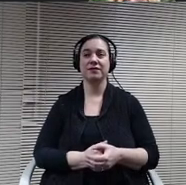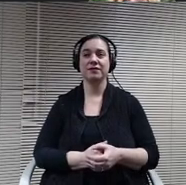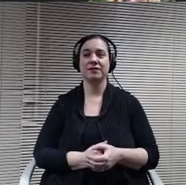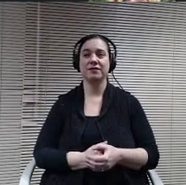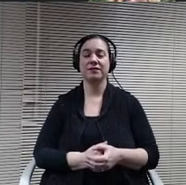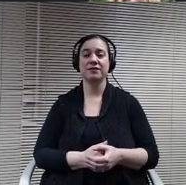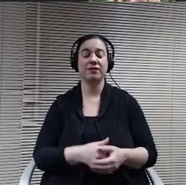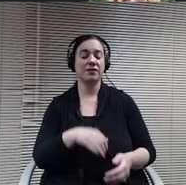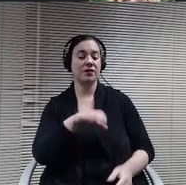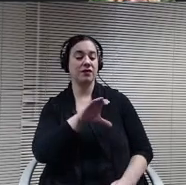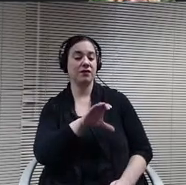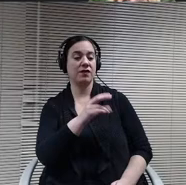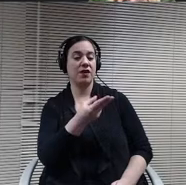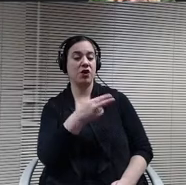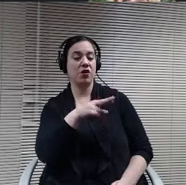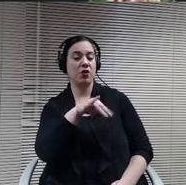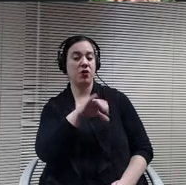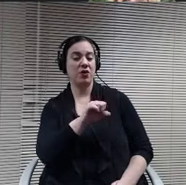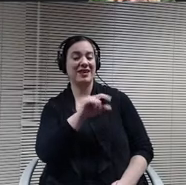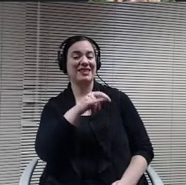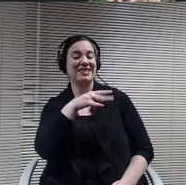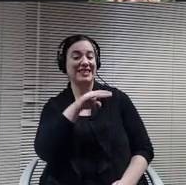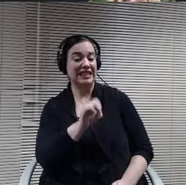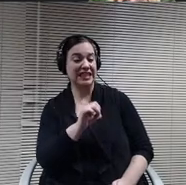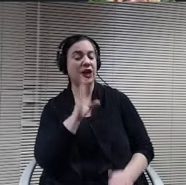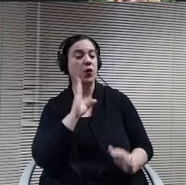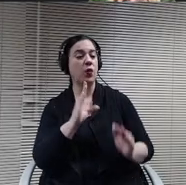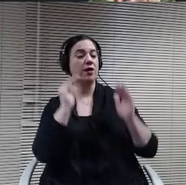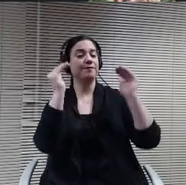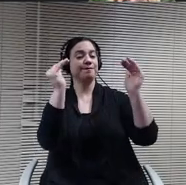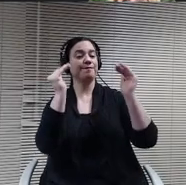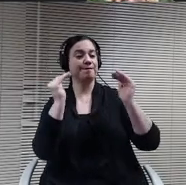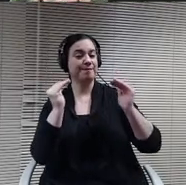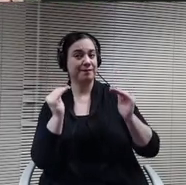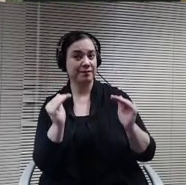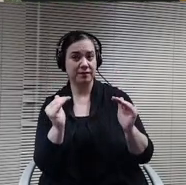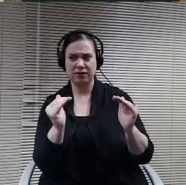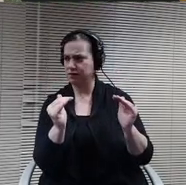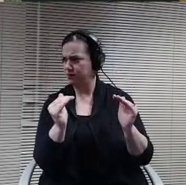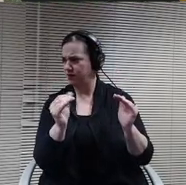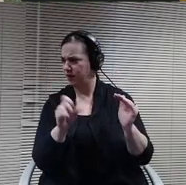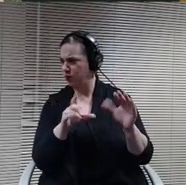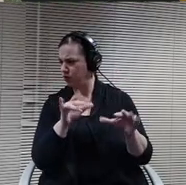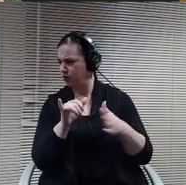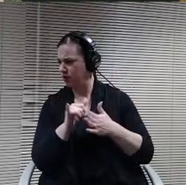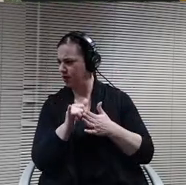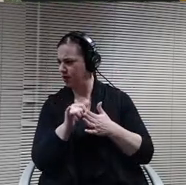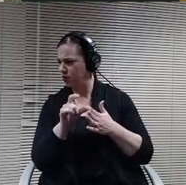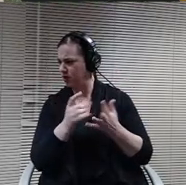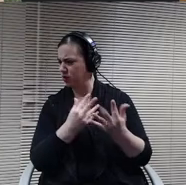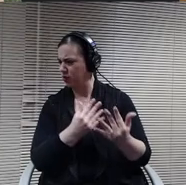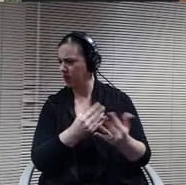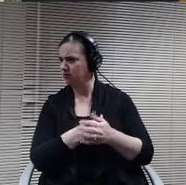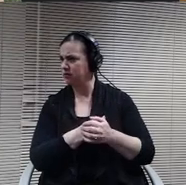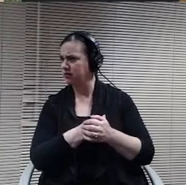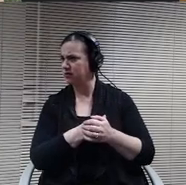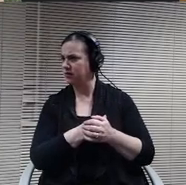item I think. Can we do that? Or should we wait? I would let somebody else wants to nominate someone. Does somebody else